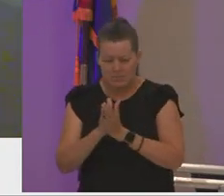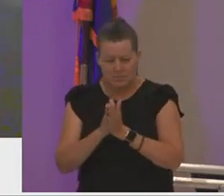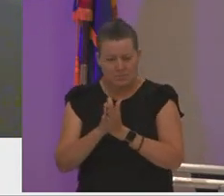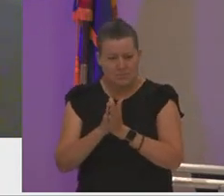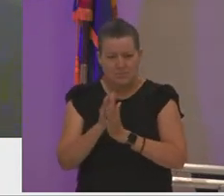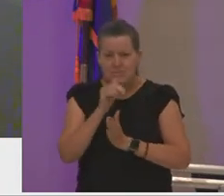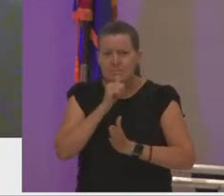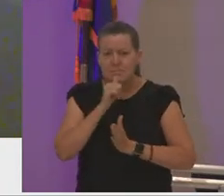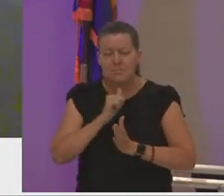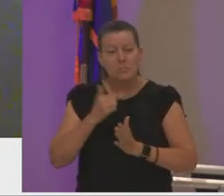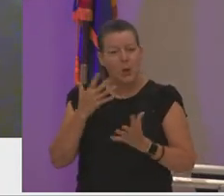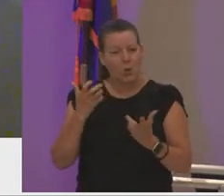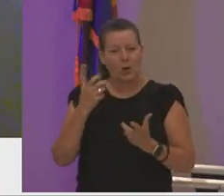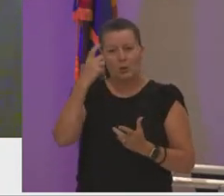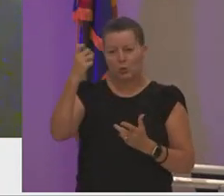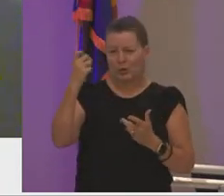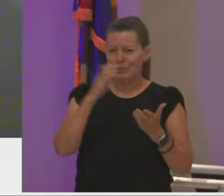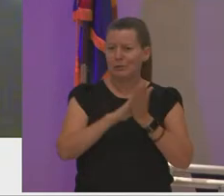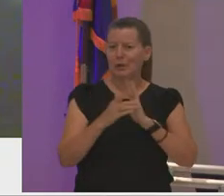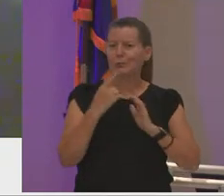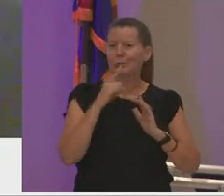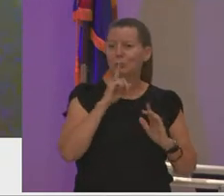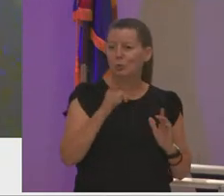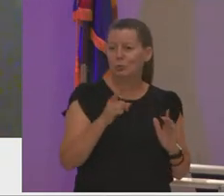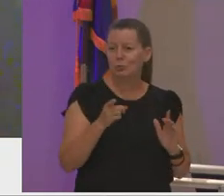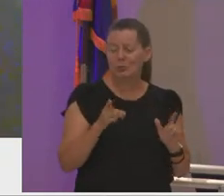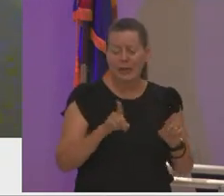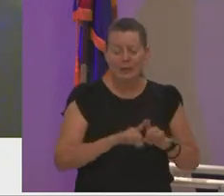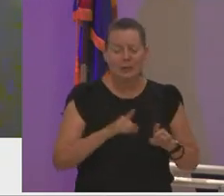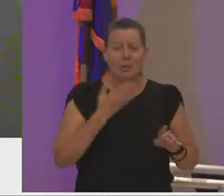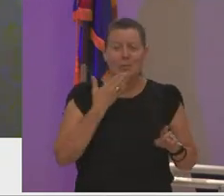my dreams to come true as badly as i wanted to breathe and they did